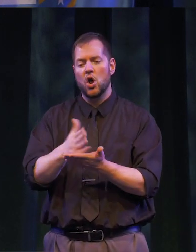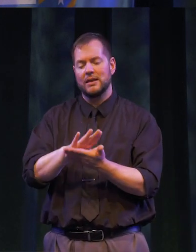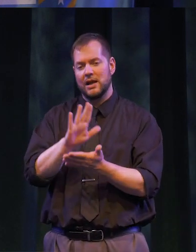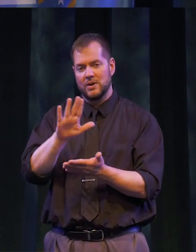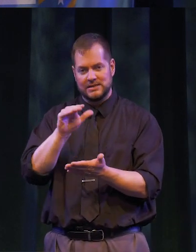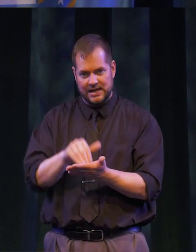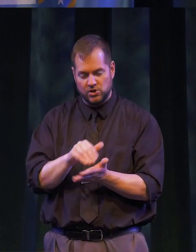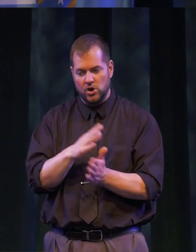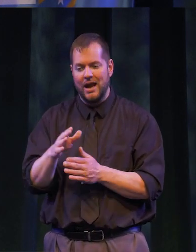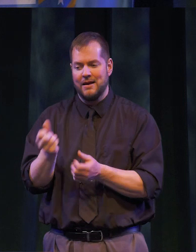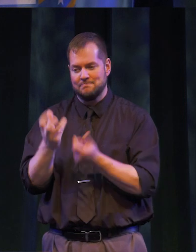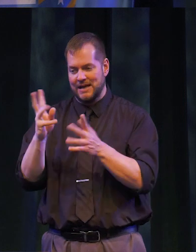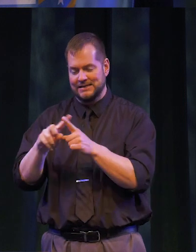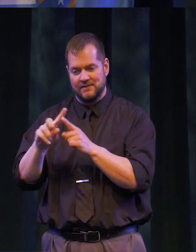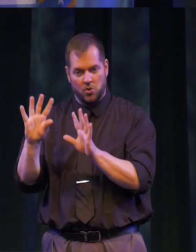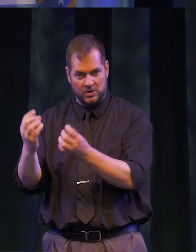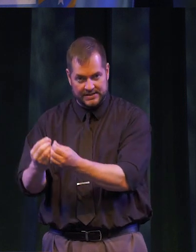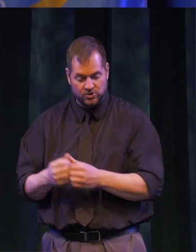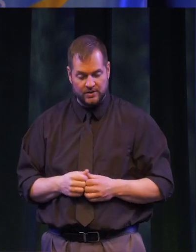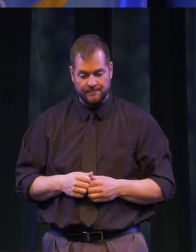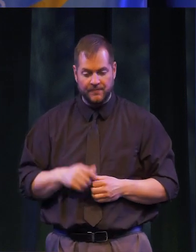AND VARIOUS LIVINGSTON COUNTY ORGANIZATIONS.